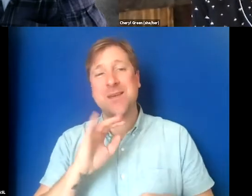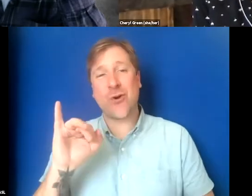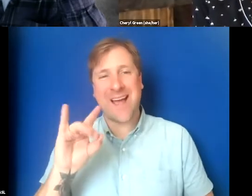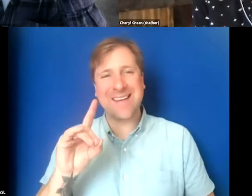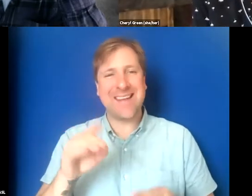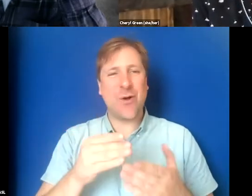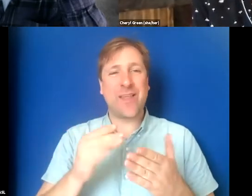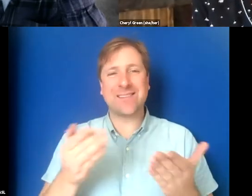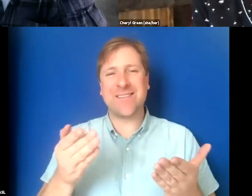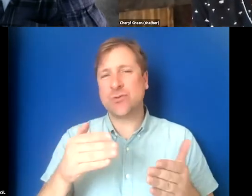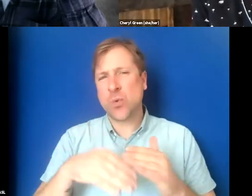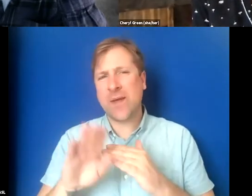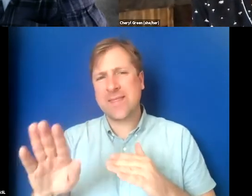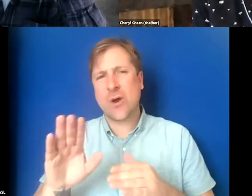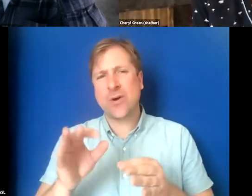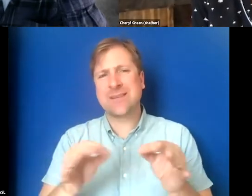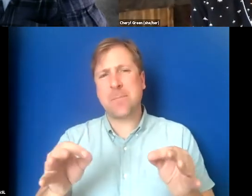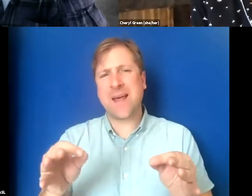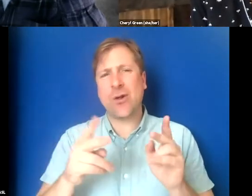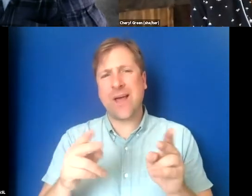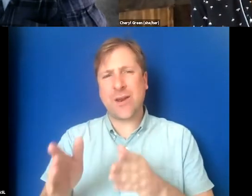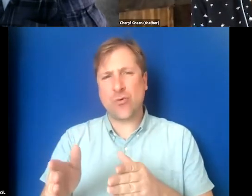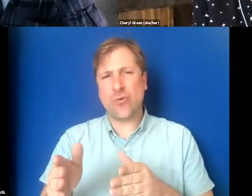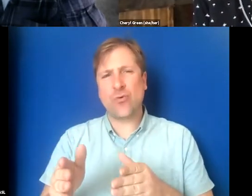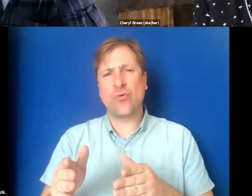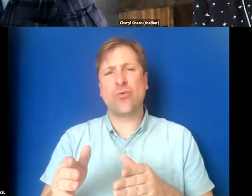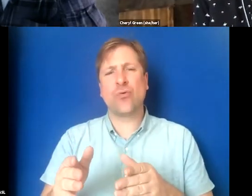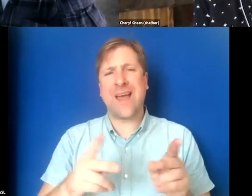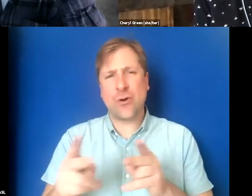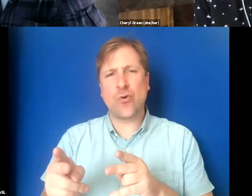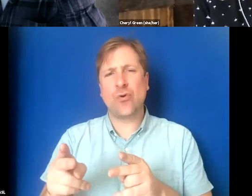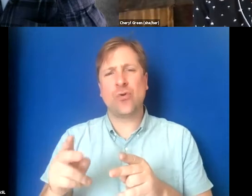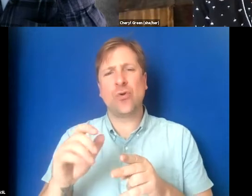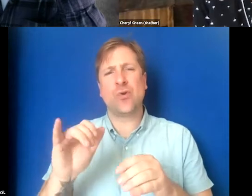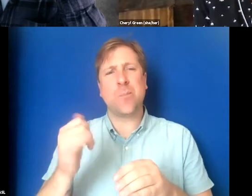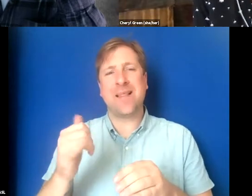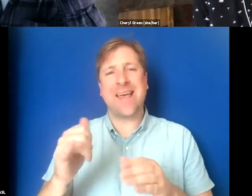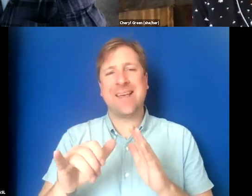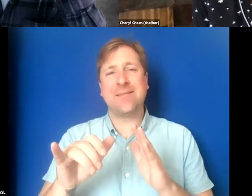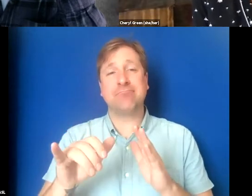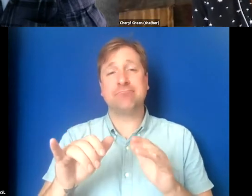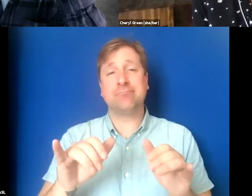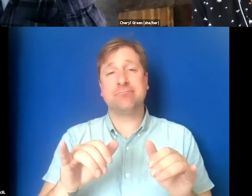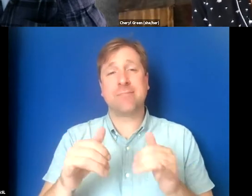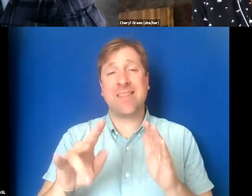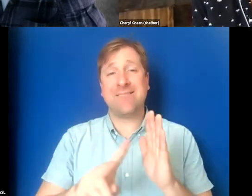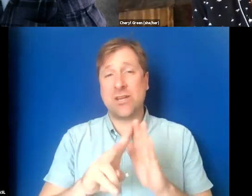So you go into their subtitle editor and play the video and make them accurate, make them match.